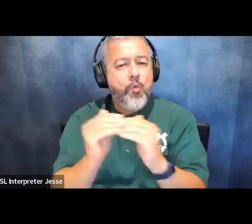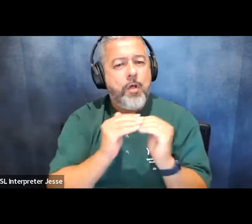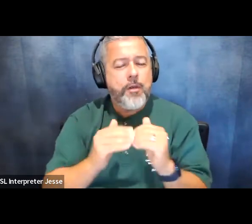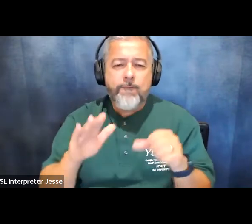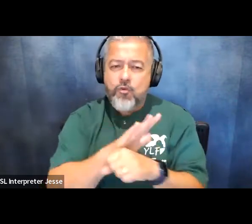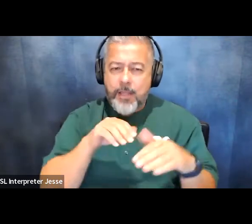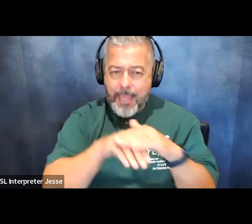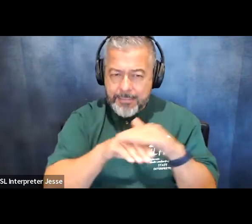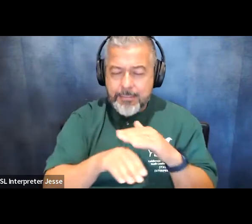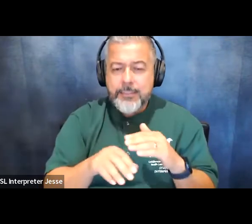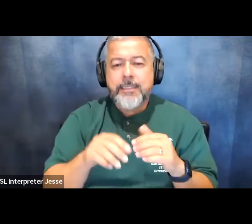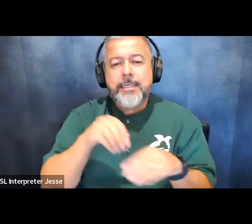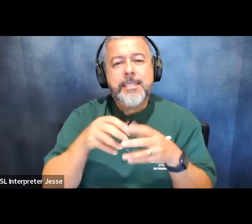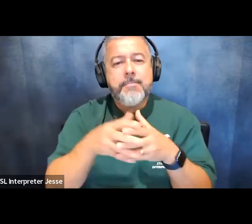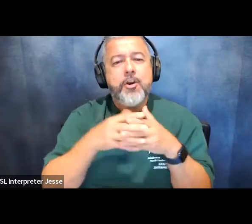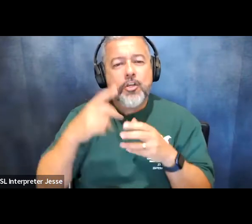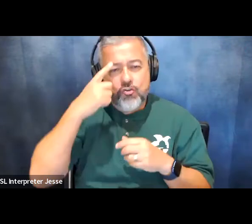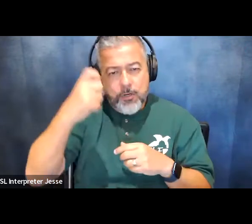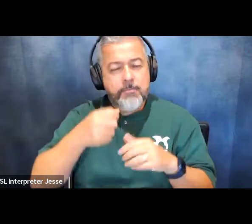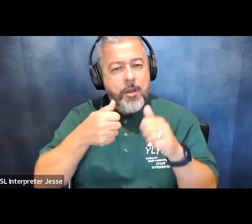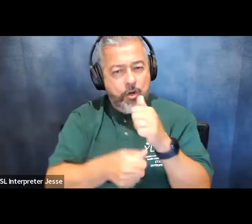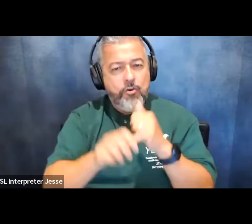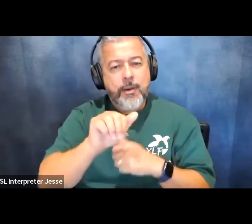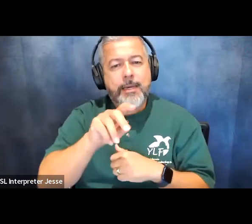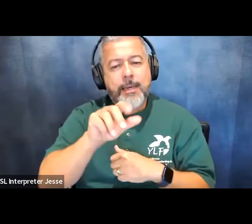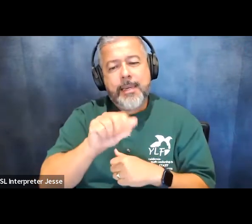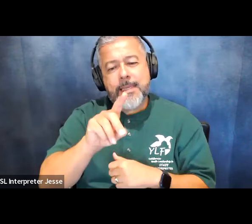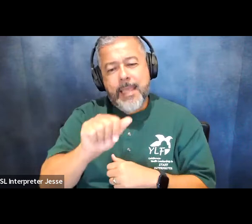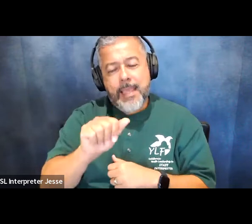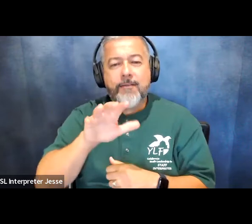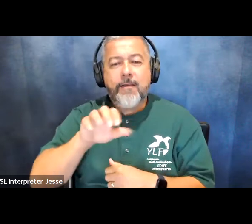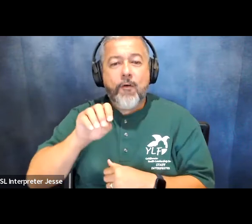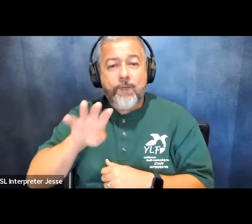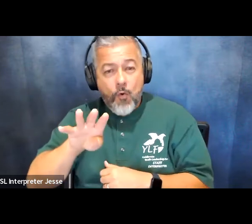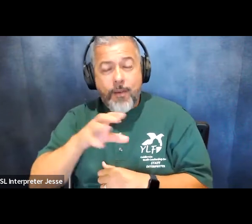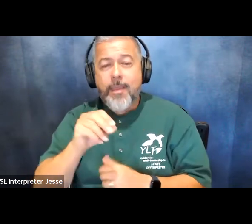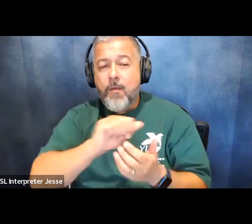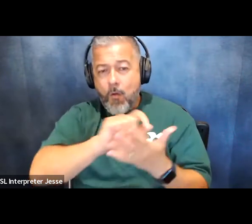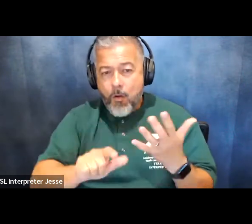in the american dream under the ada 504 and all the disability rights laws